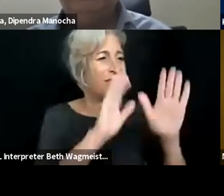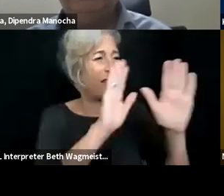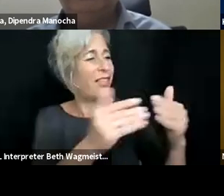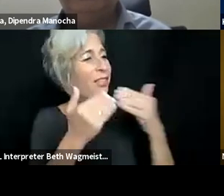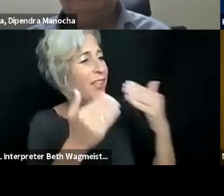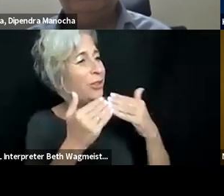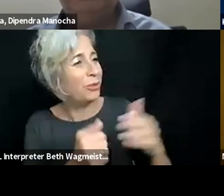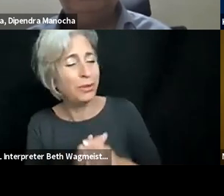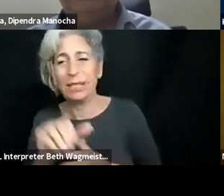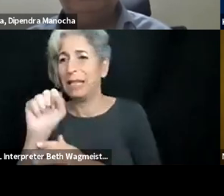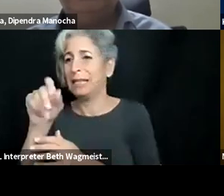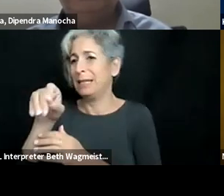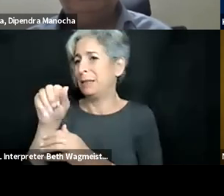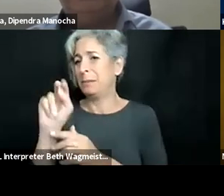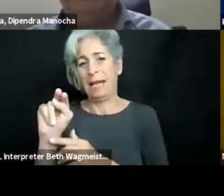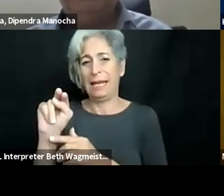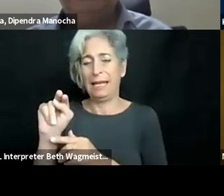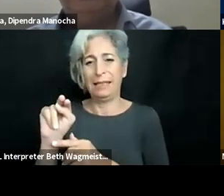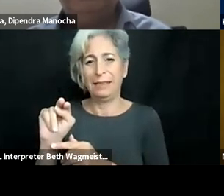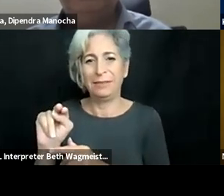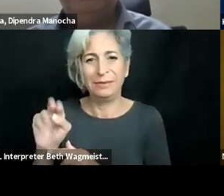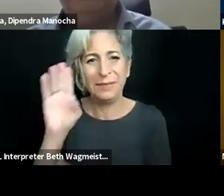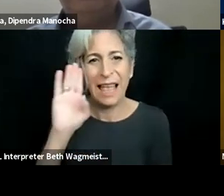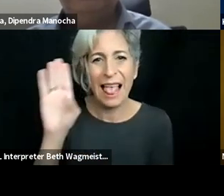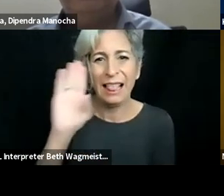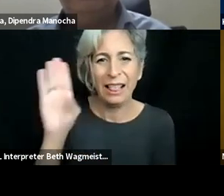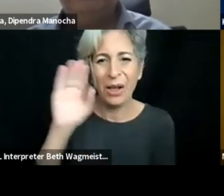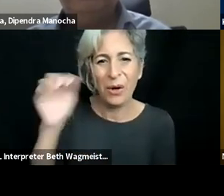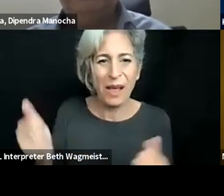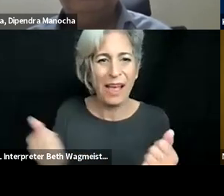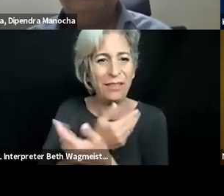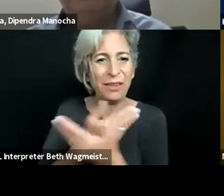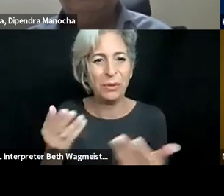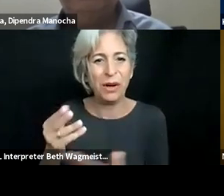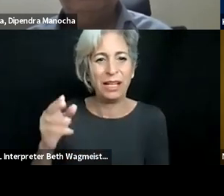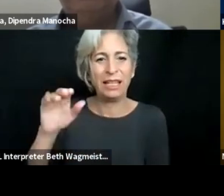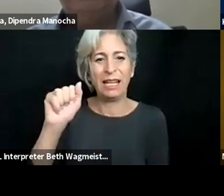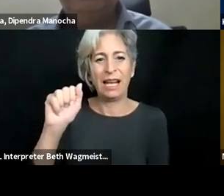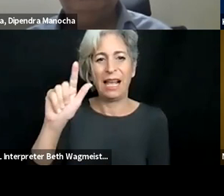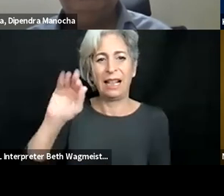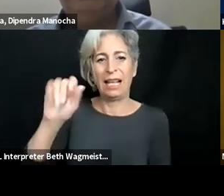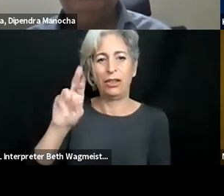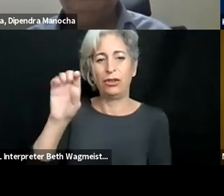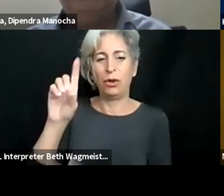so accessible that we level the playing field. Thank you. >> CHRISTOPHER LEE:Excelle nt. Thank you. Spain, Alejandro,